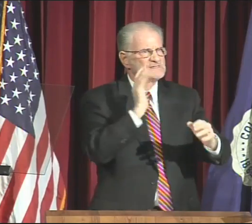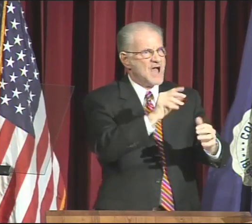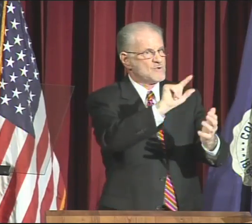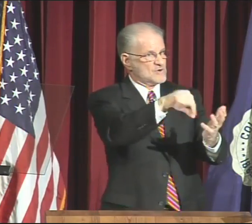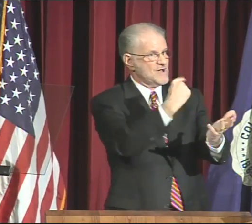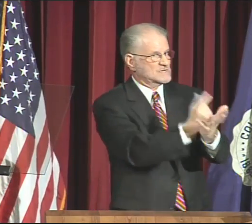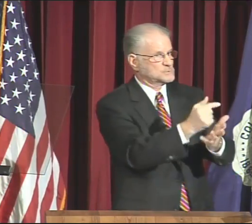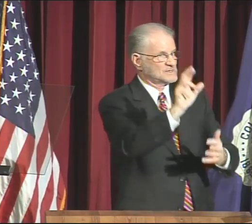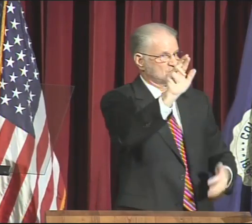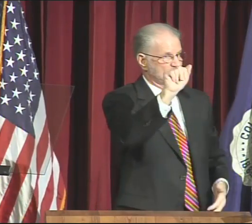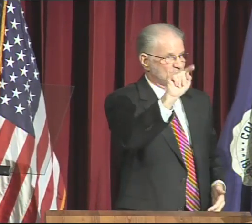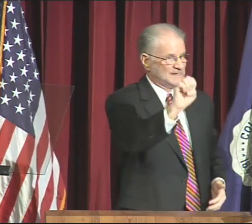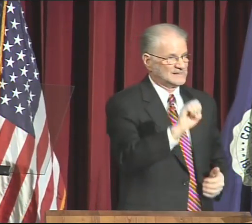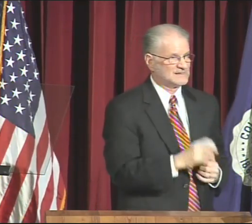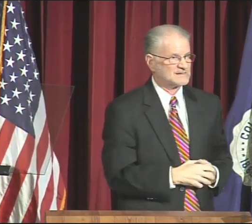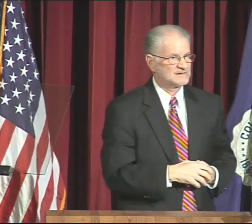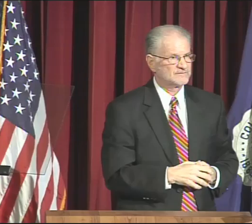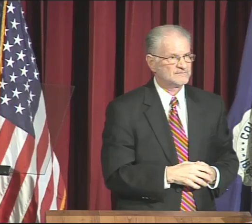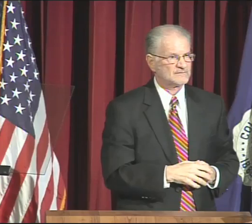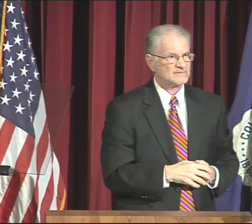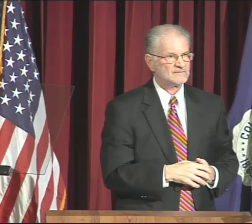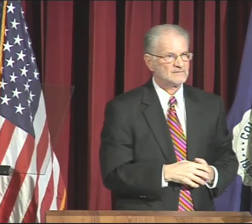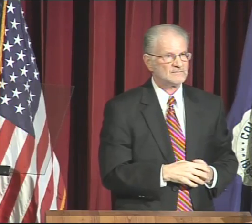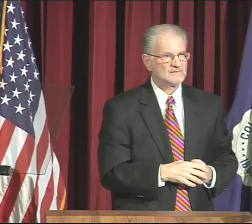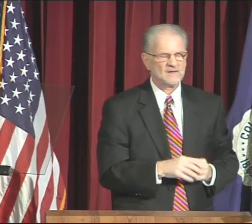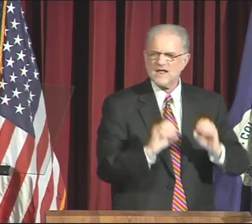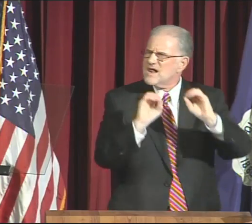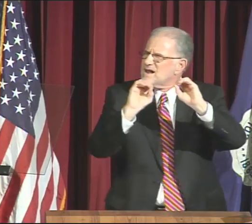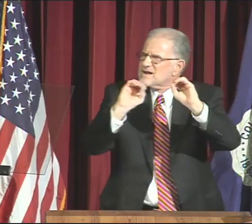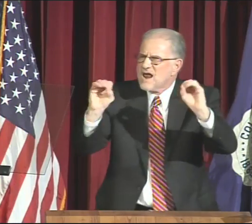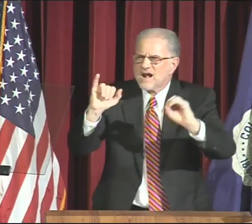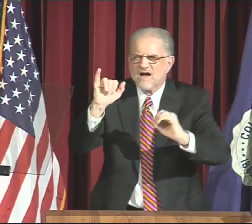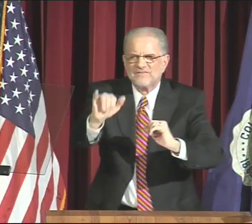to dramatically increase our graduation rate.